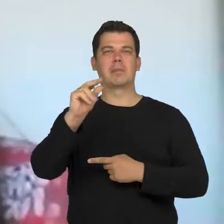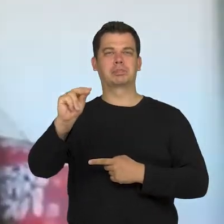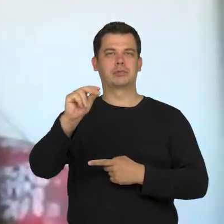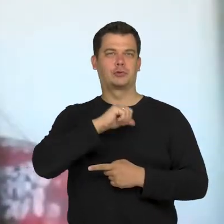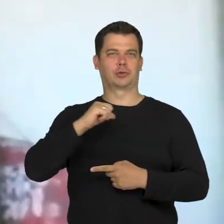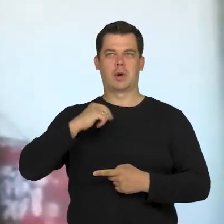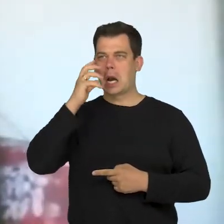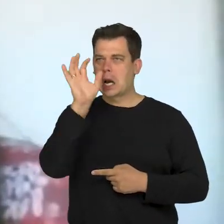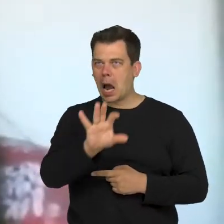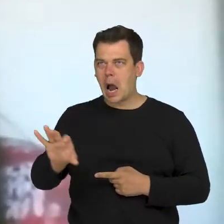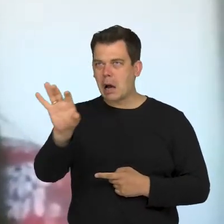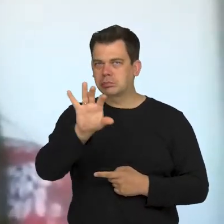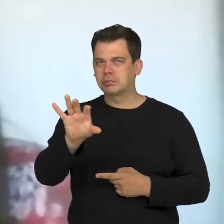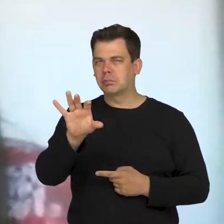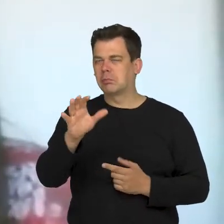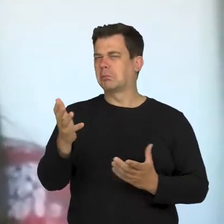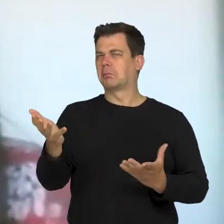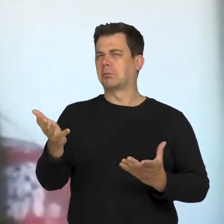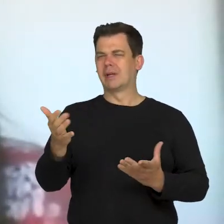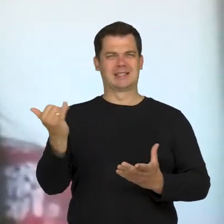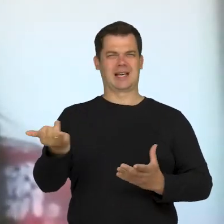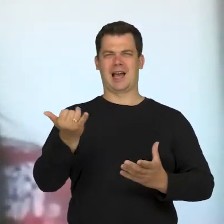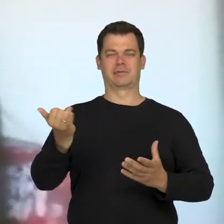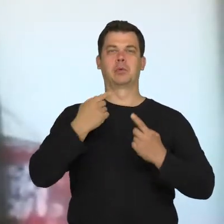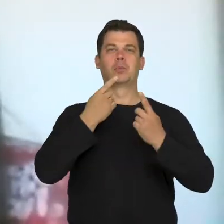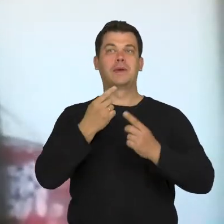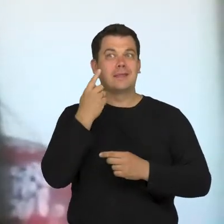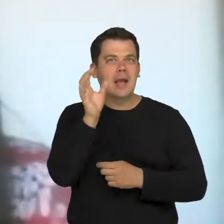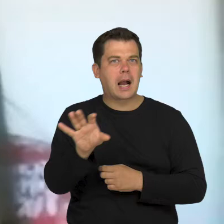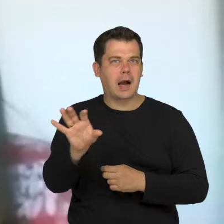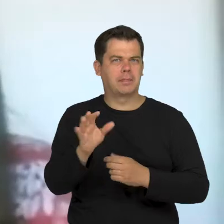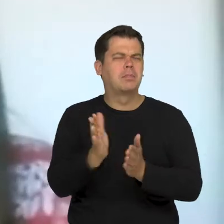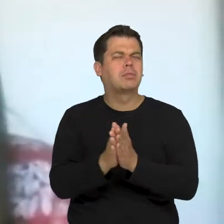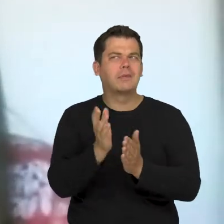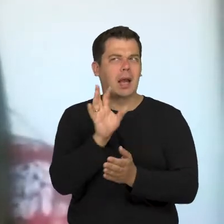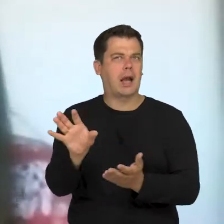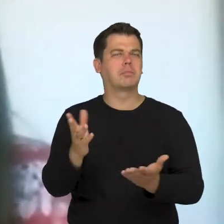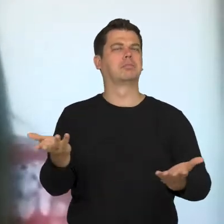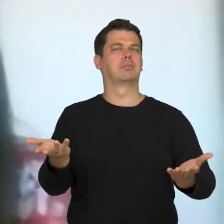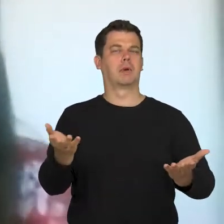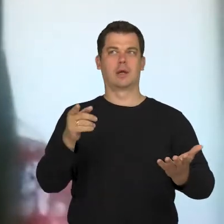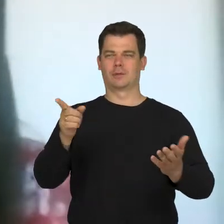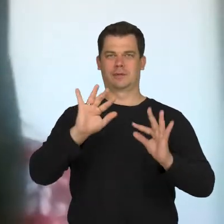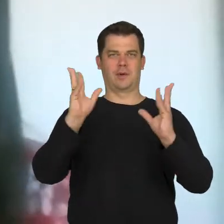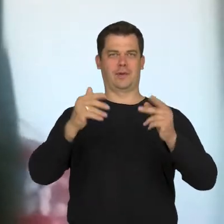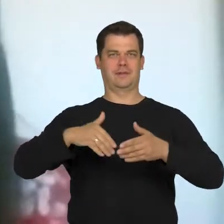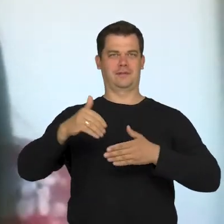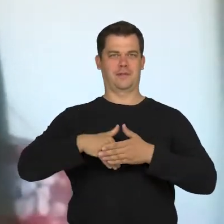In most cases, we are expected not to stare and staring is even considered as a sign of bad manners.